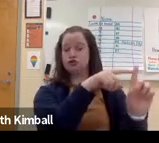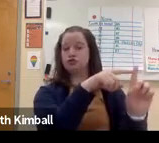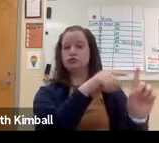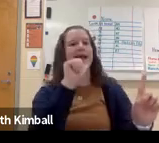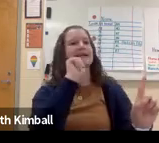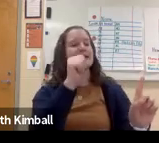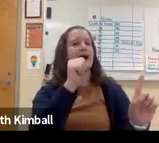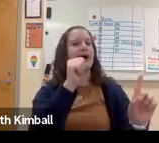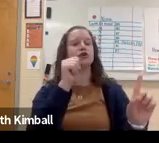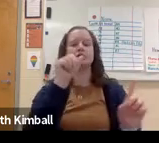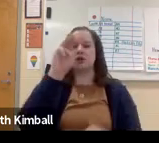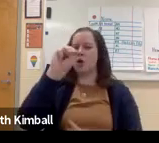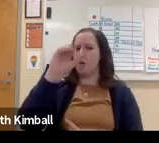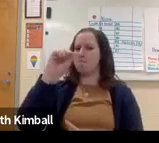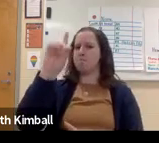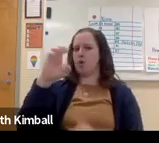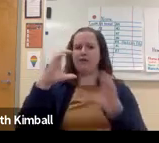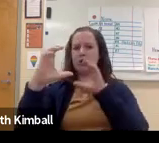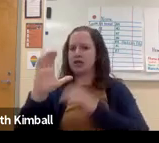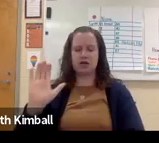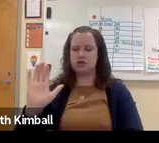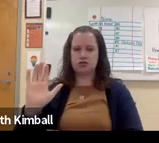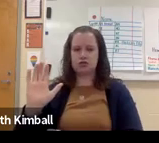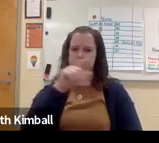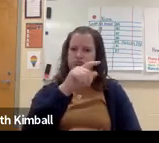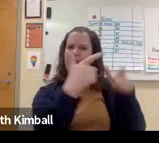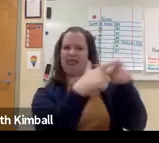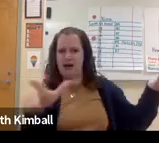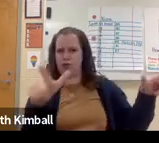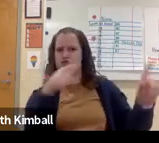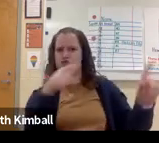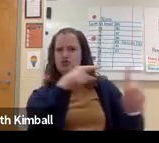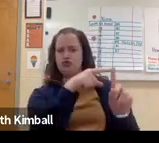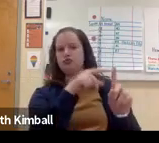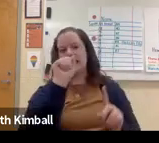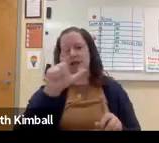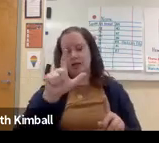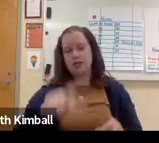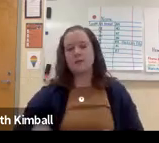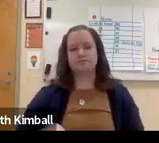and it does include cultural aspects. And I want to be clear, it's not a mode of communication,